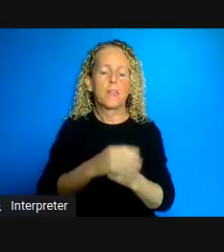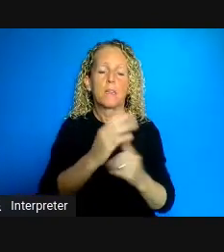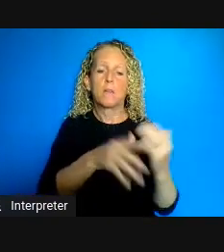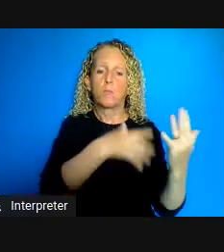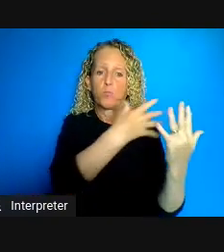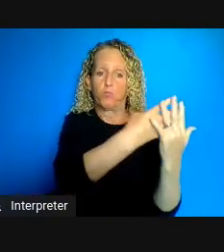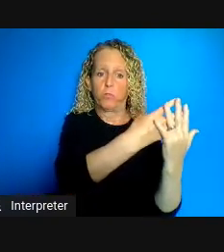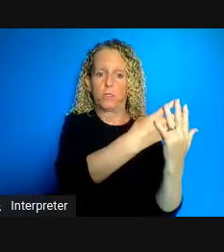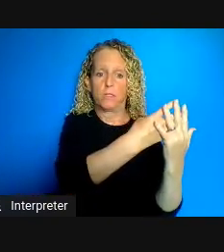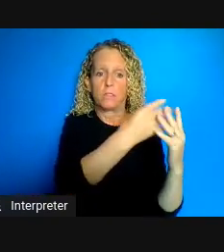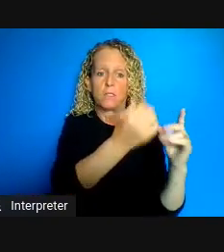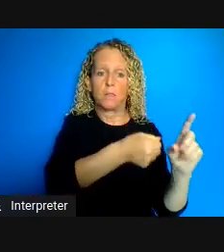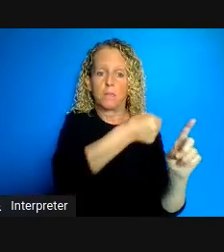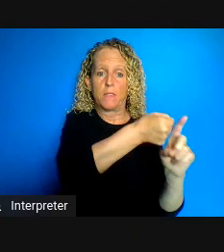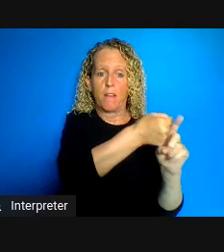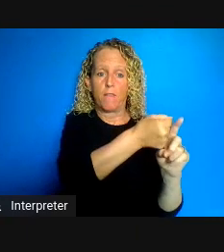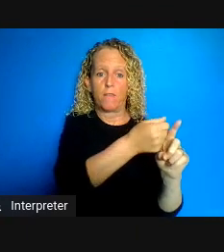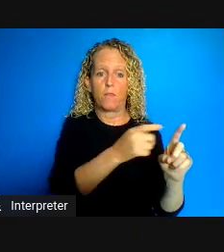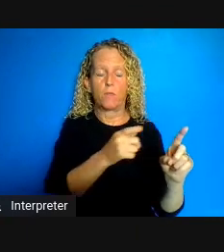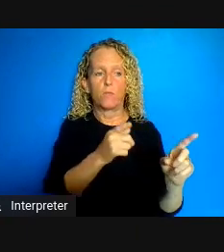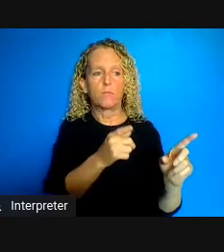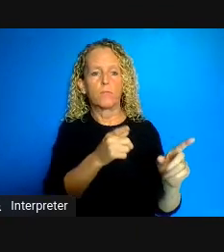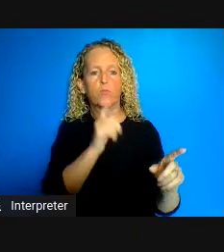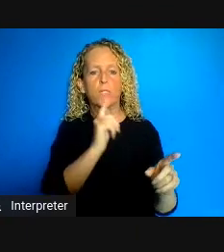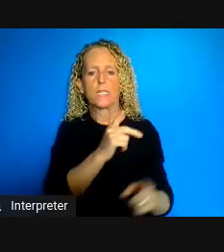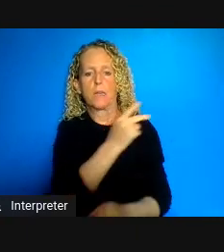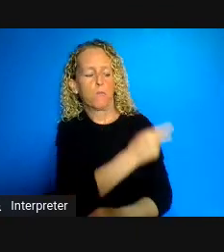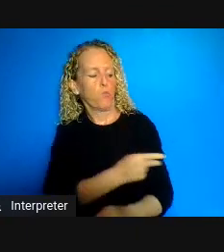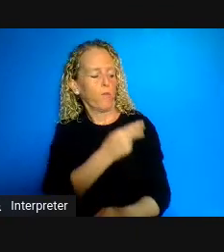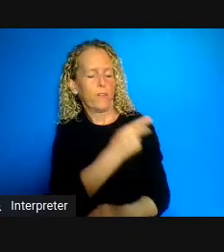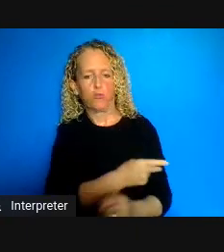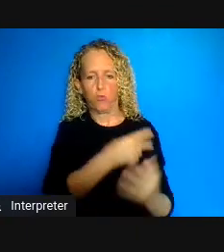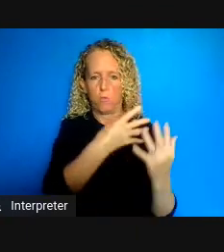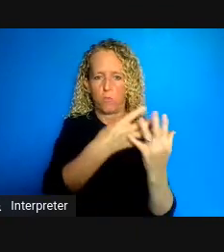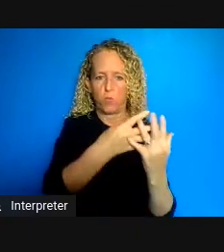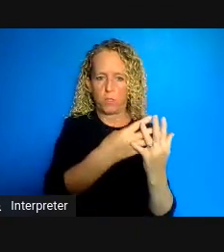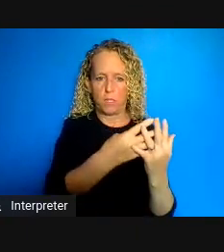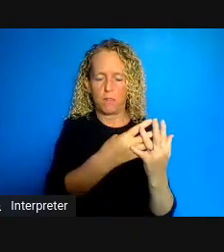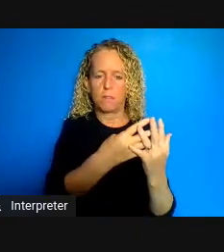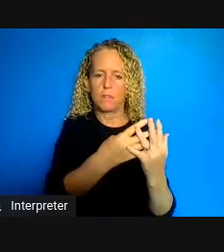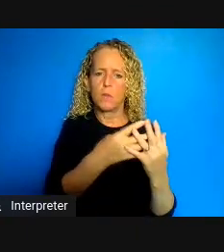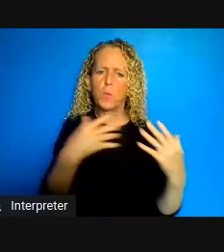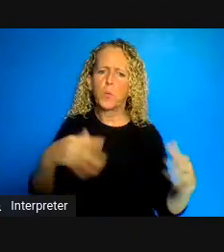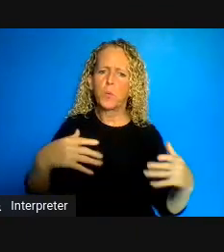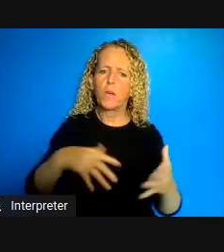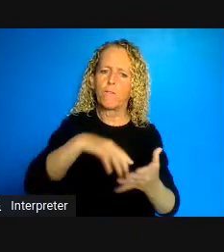provincial jails are sites of vulnerability, special vulnerability to